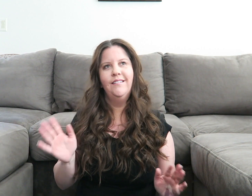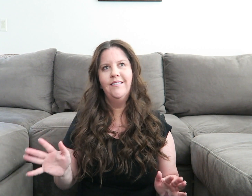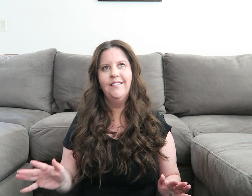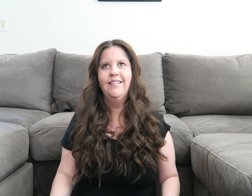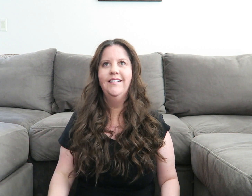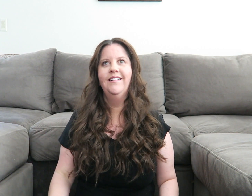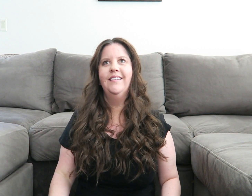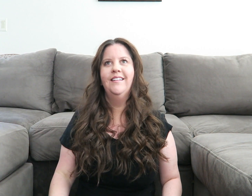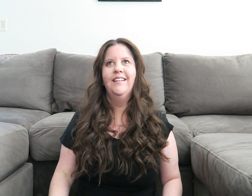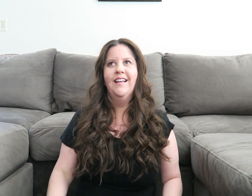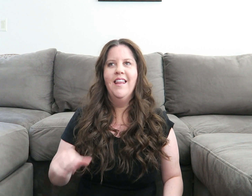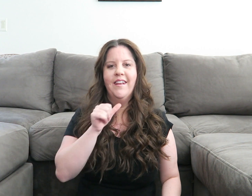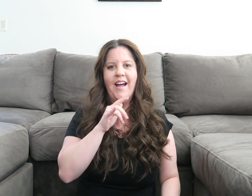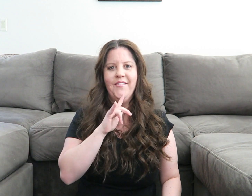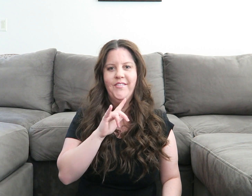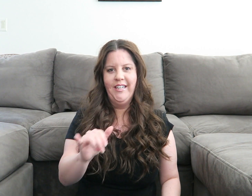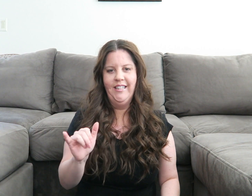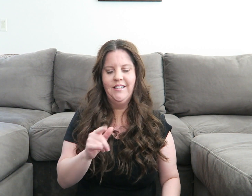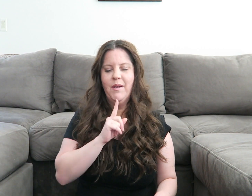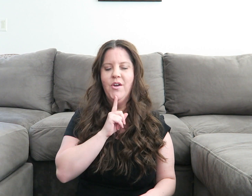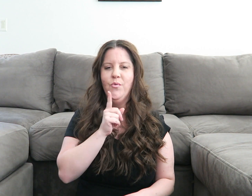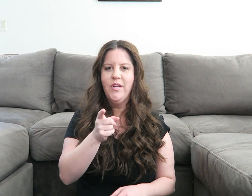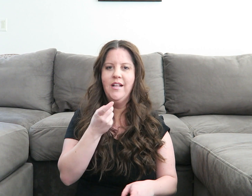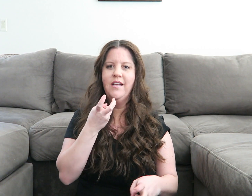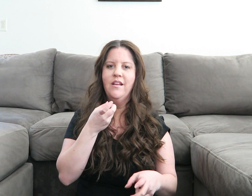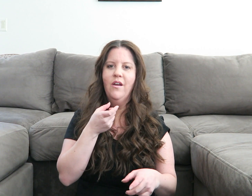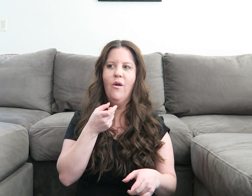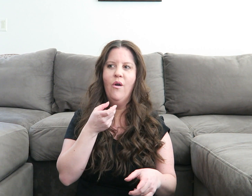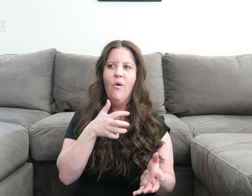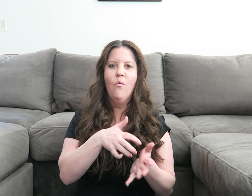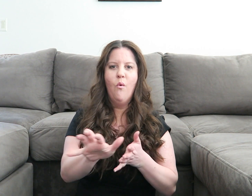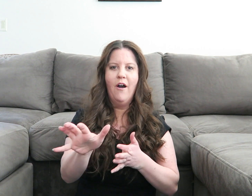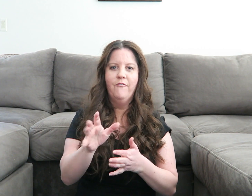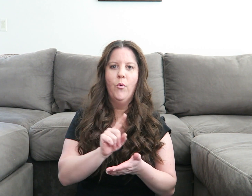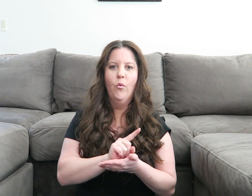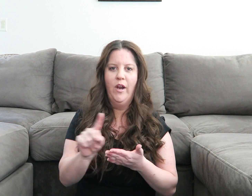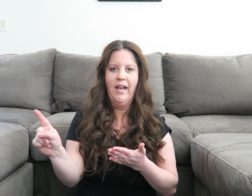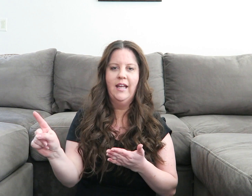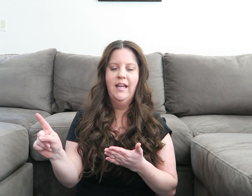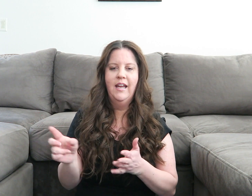Eh, Not really, it's been a really rough week